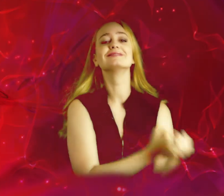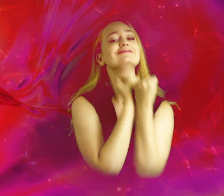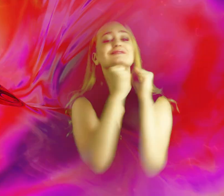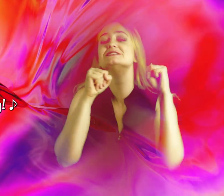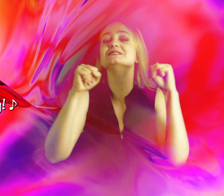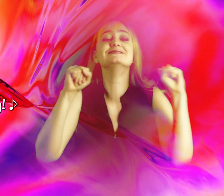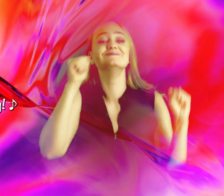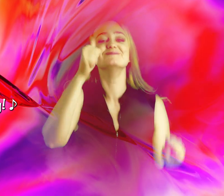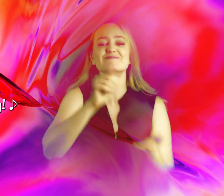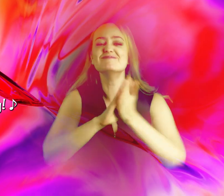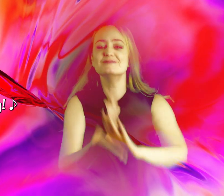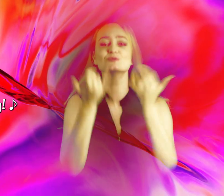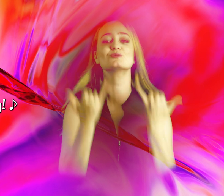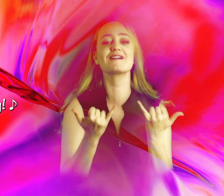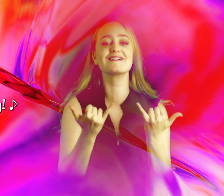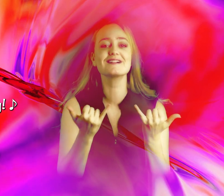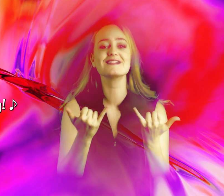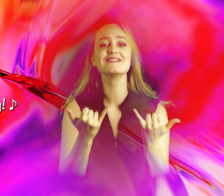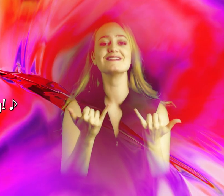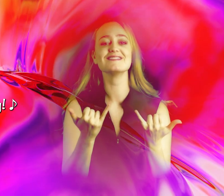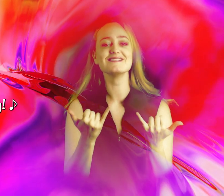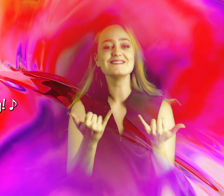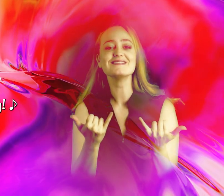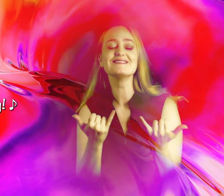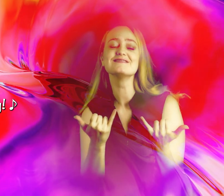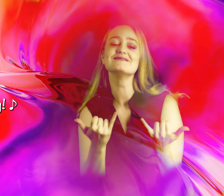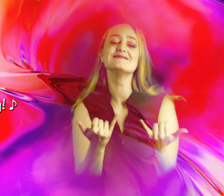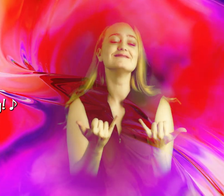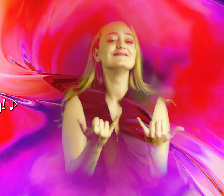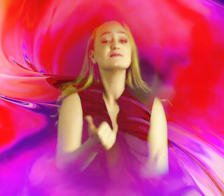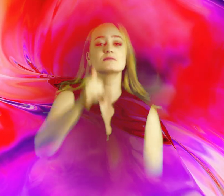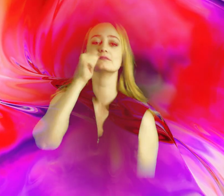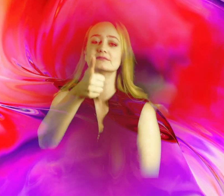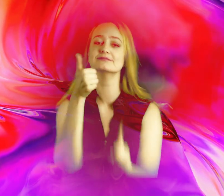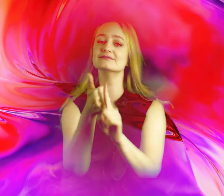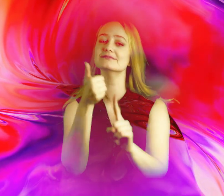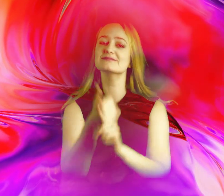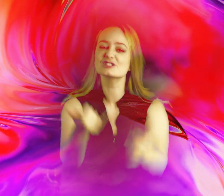and now tomorrow's today-ay! Tomorrow’s today,